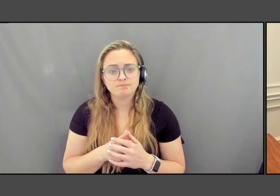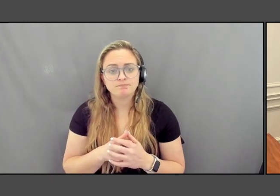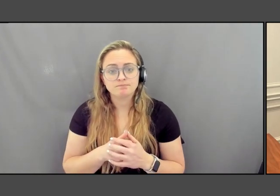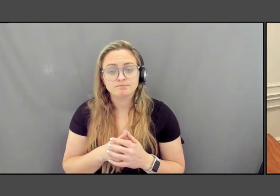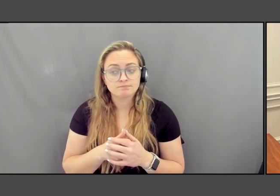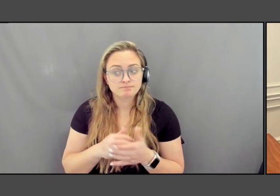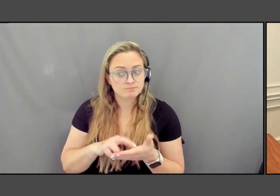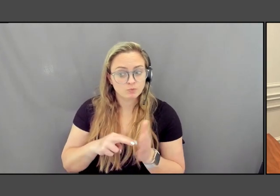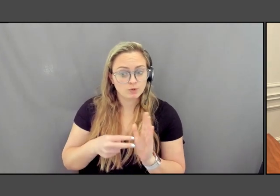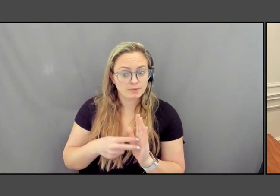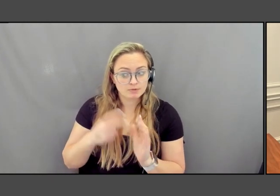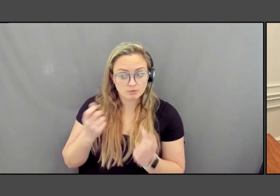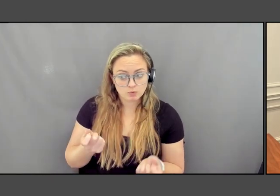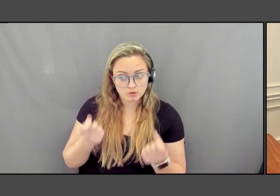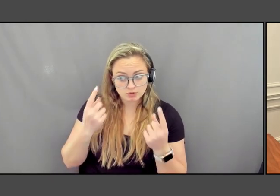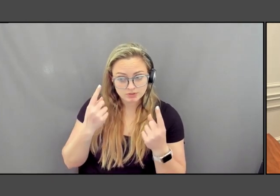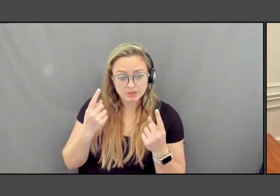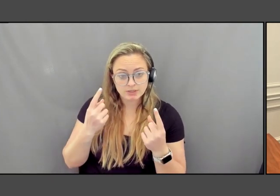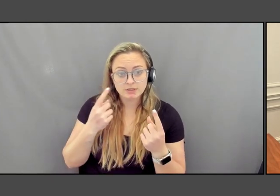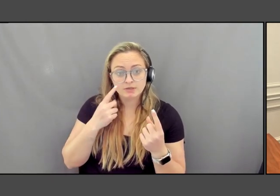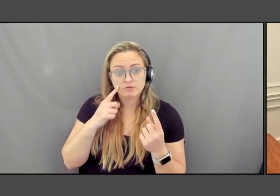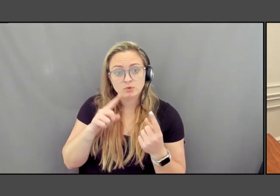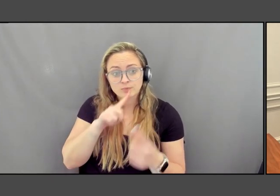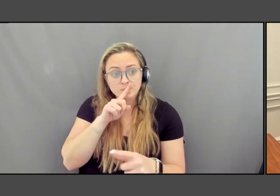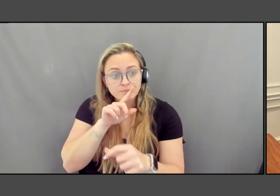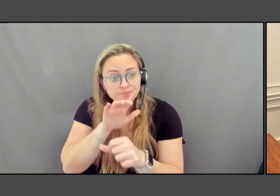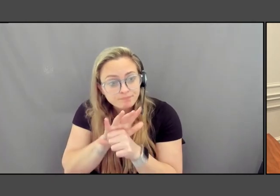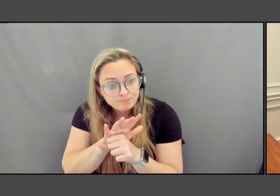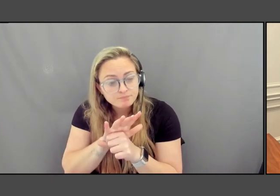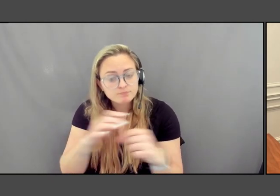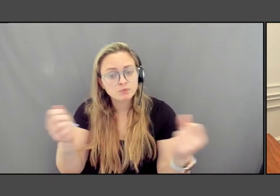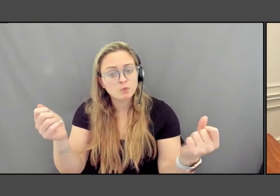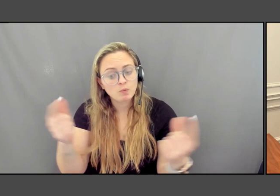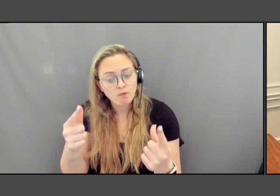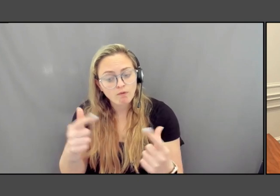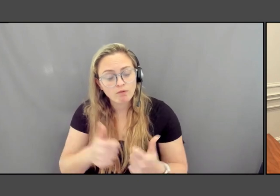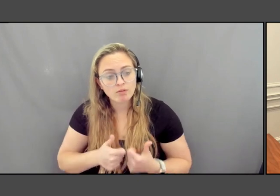what it means to be committed to all living things who share this earth.